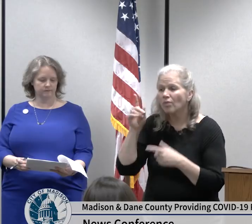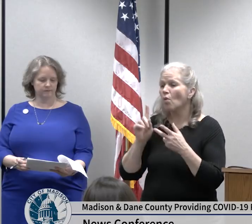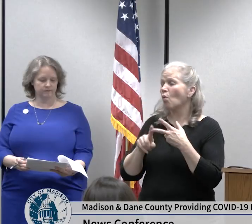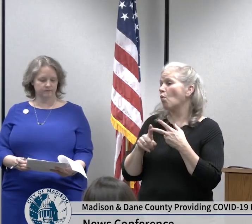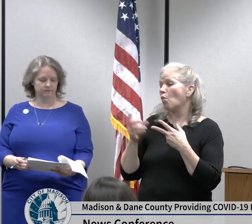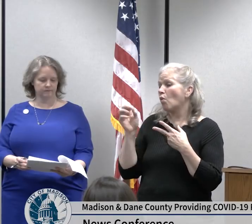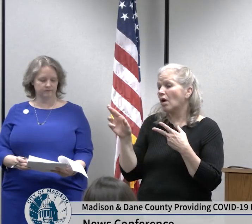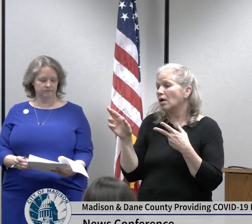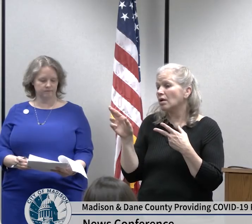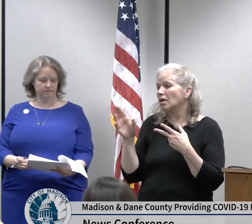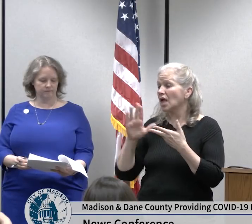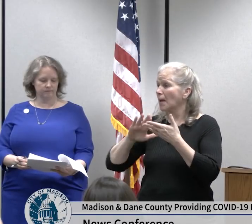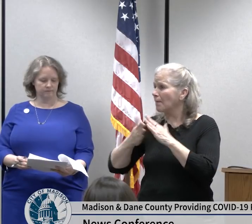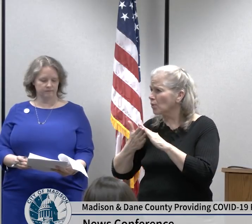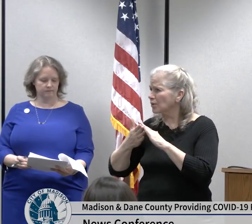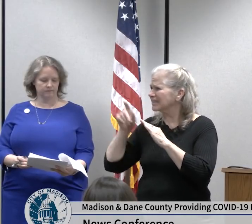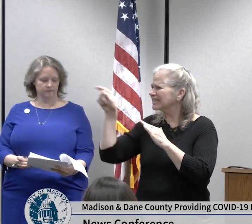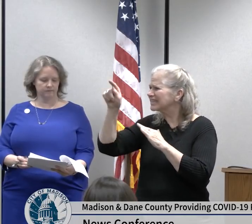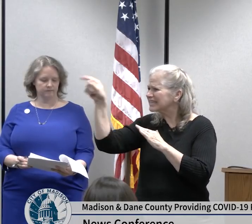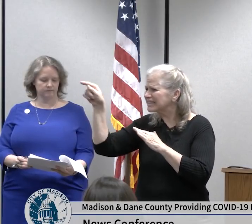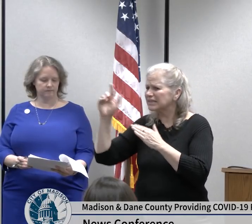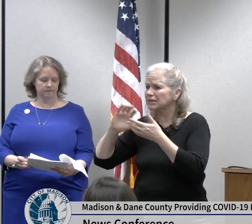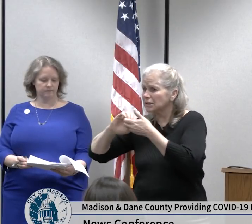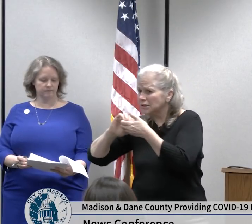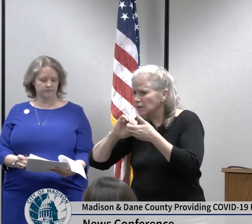as those with us today we are coordinating efforts planning for